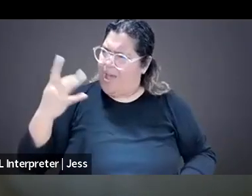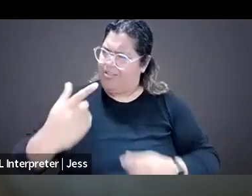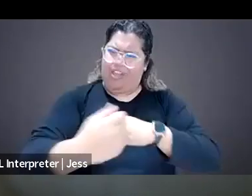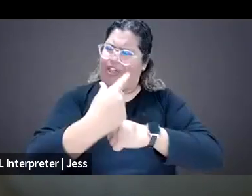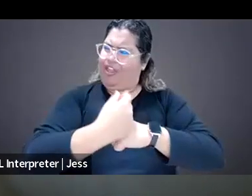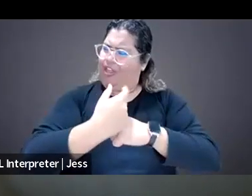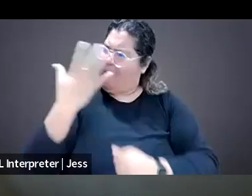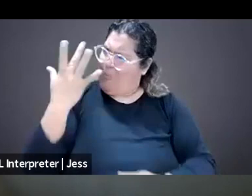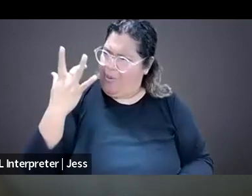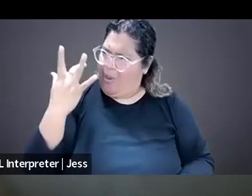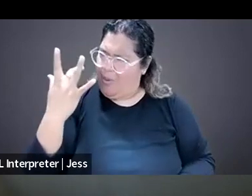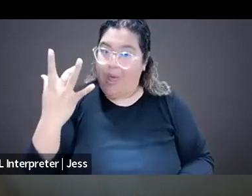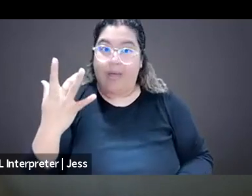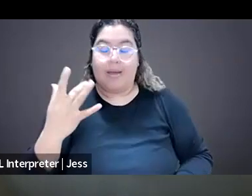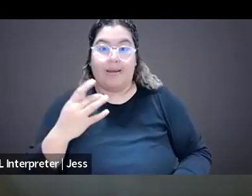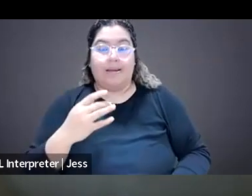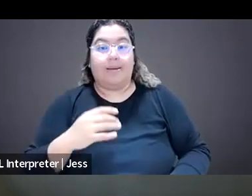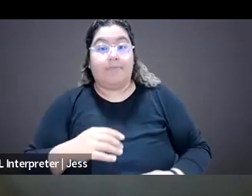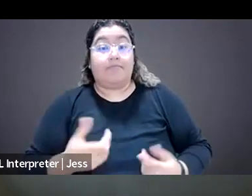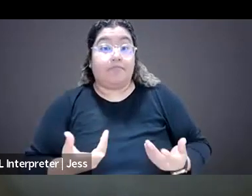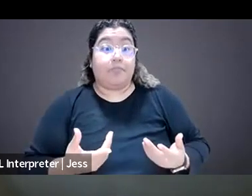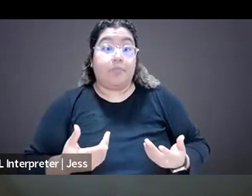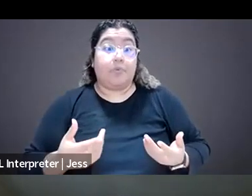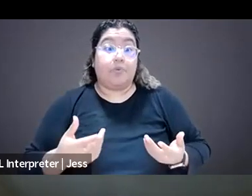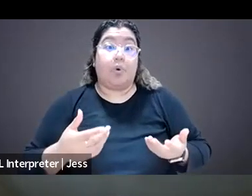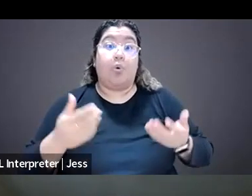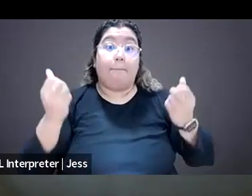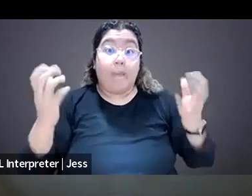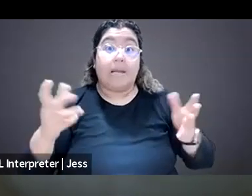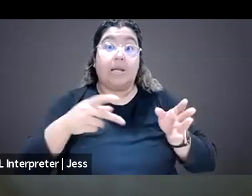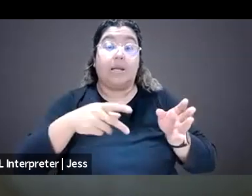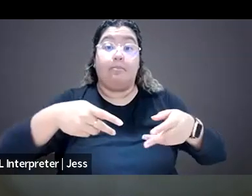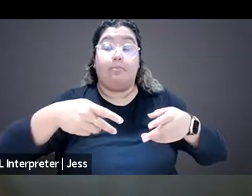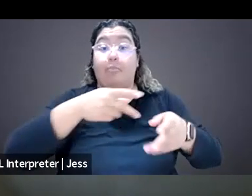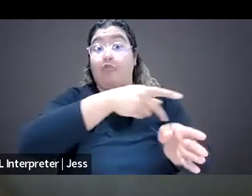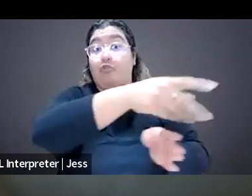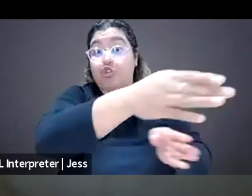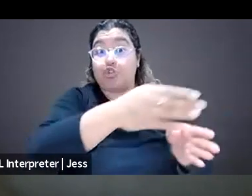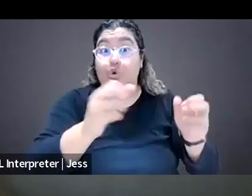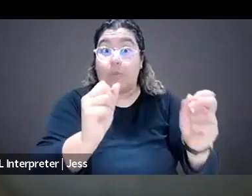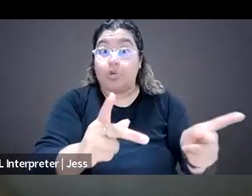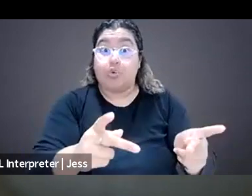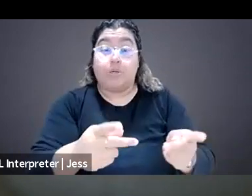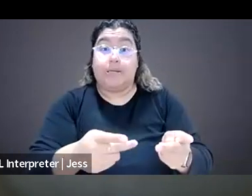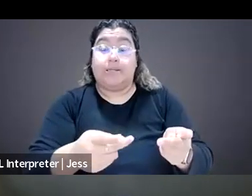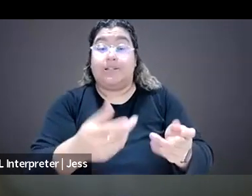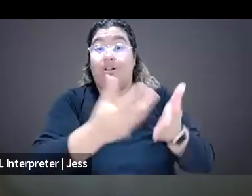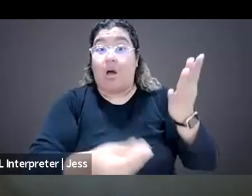You know, and I've lost a lot of professional opportunities. I've been disinvited from speaking events, from going on podcasts and stuff